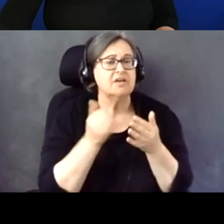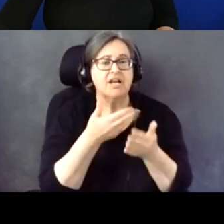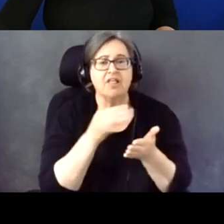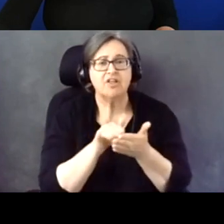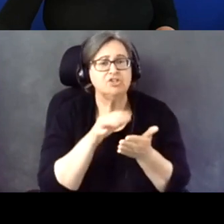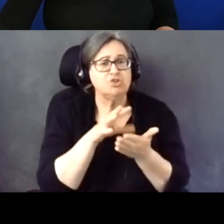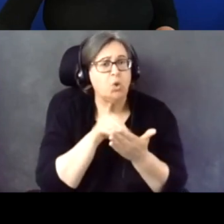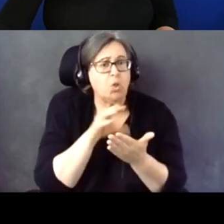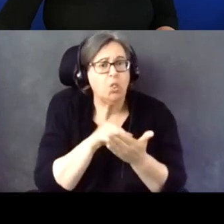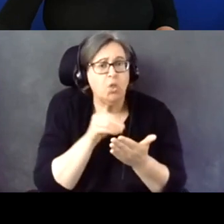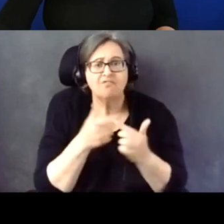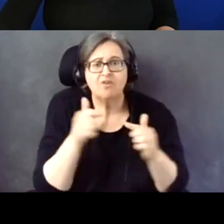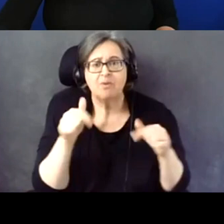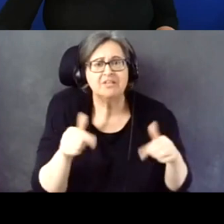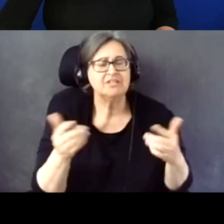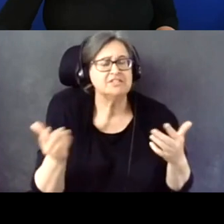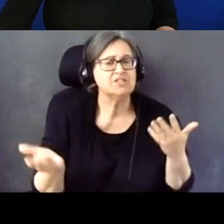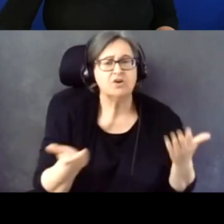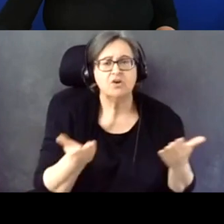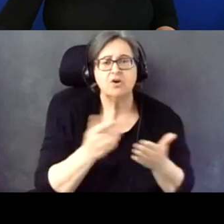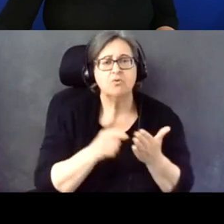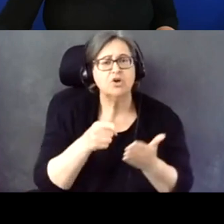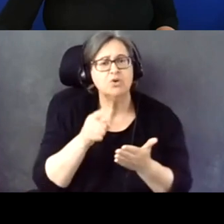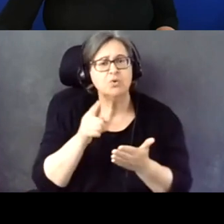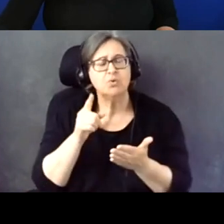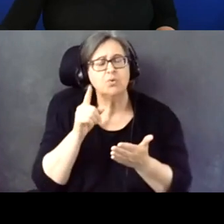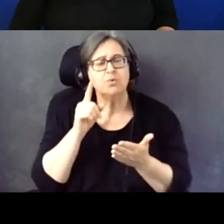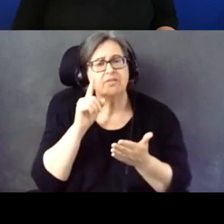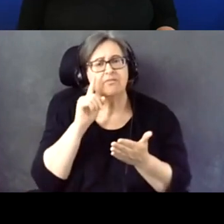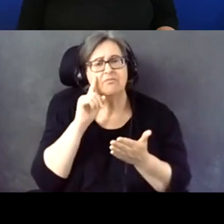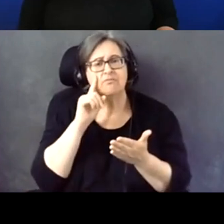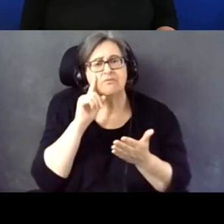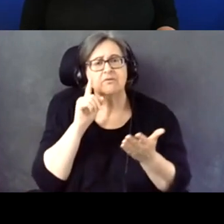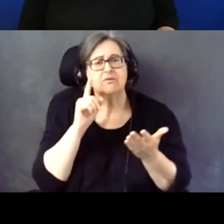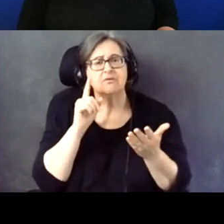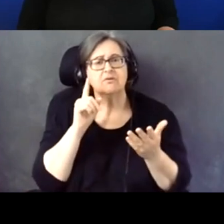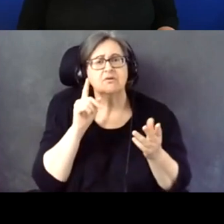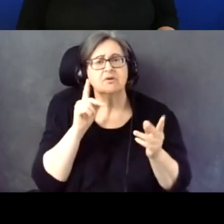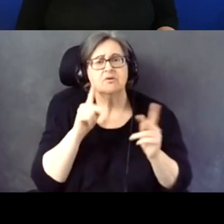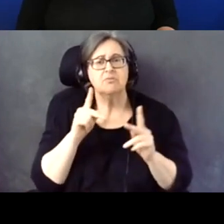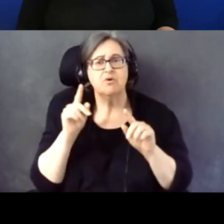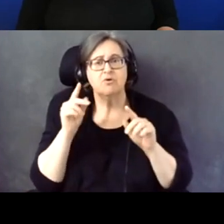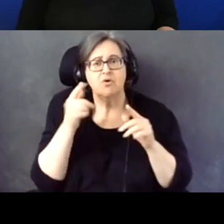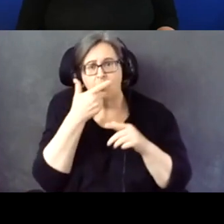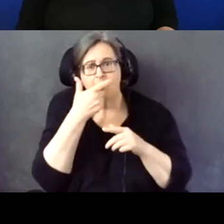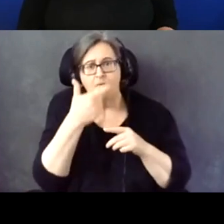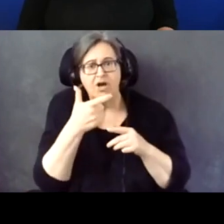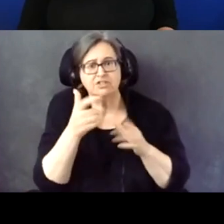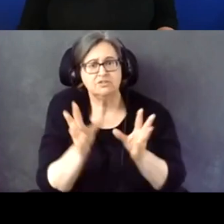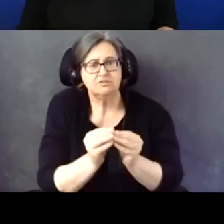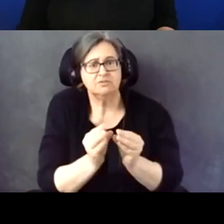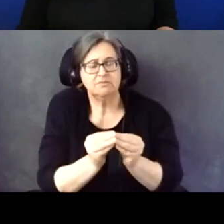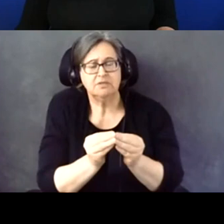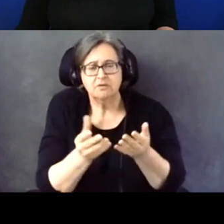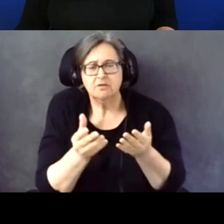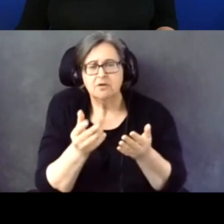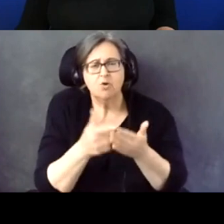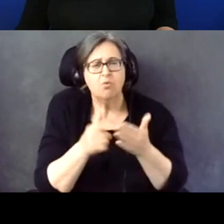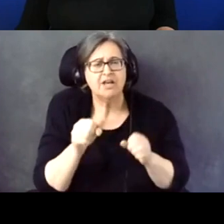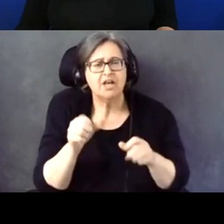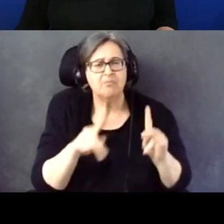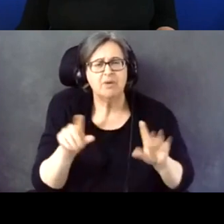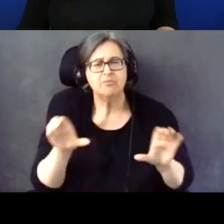Or what you think folks who are attending this webinar can do to push accessibility